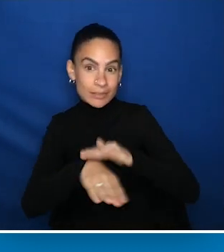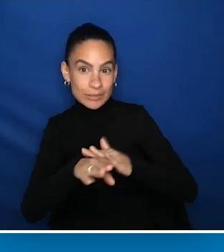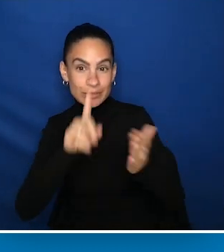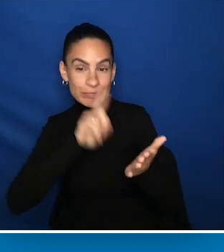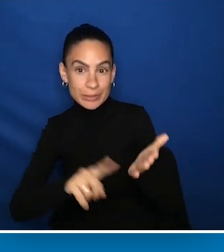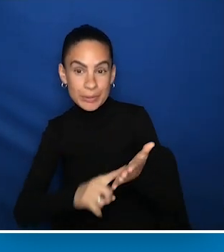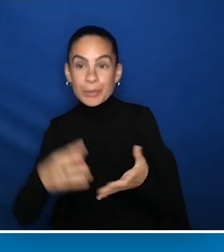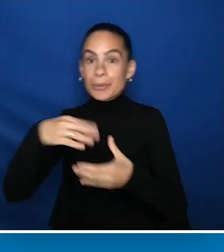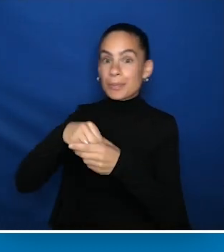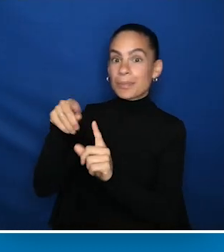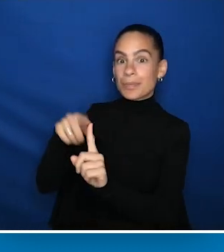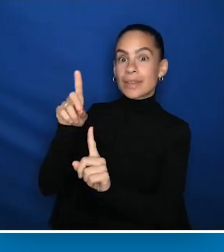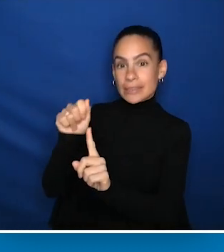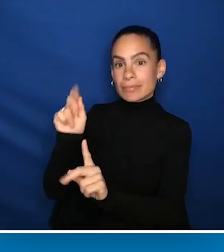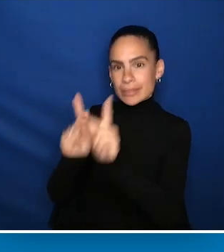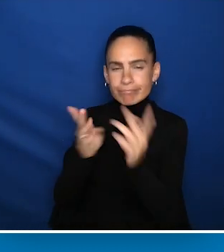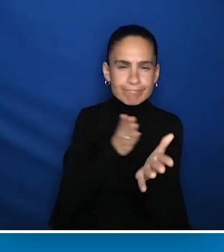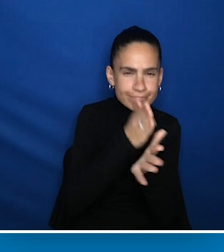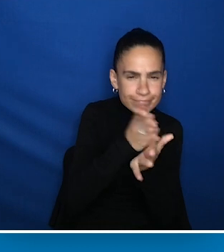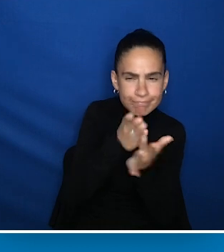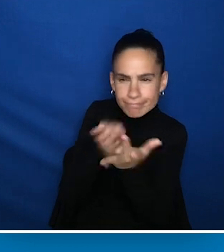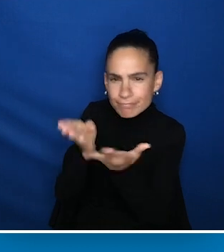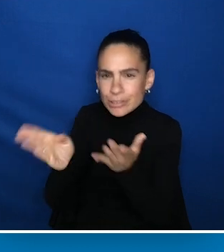that includes people with disabilities at every point in the process.